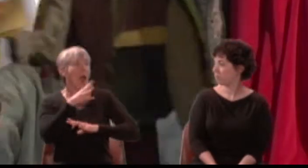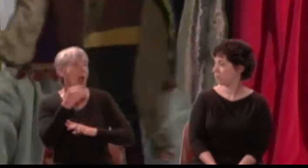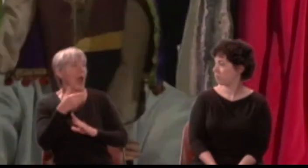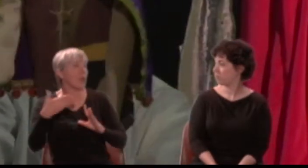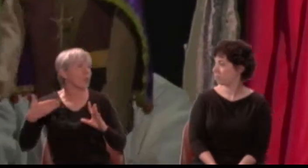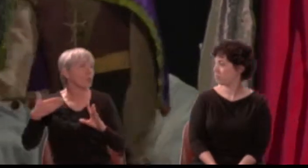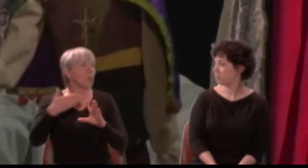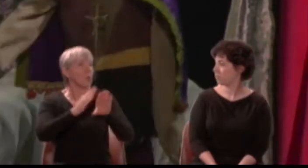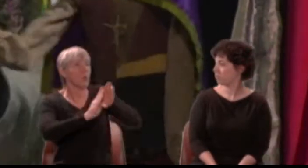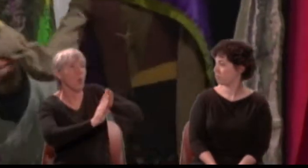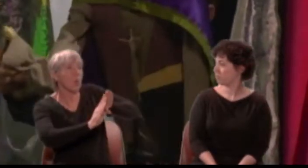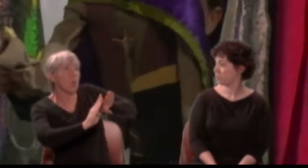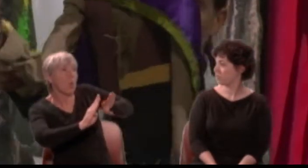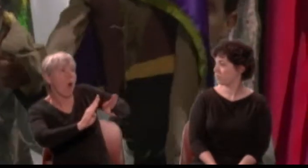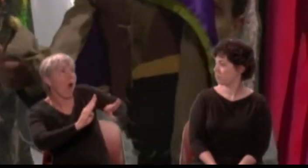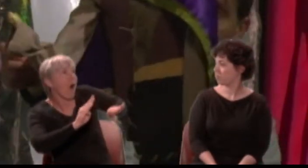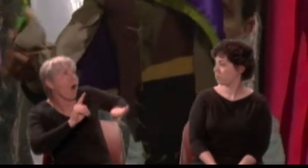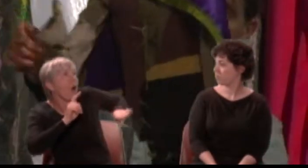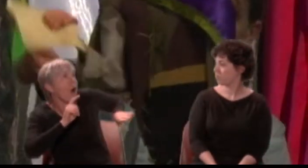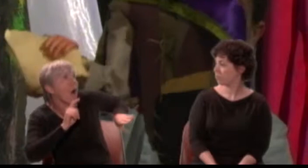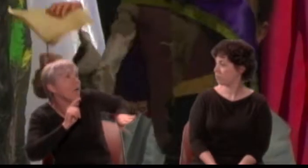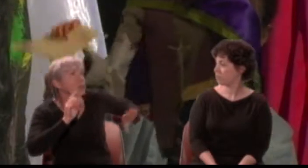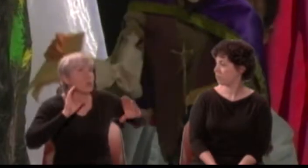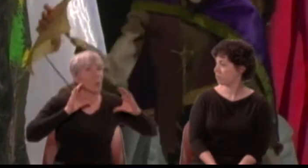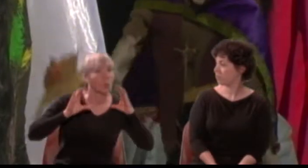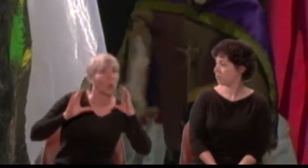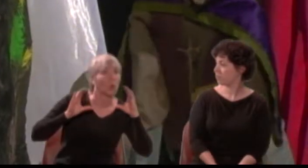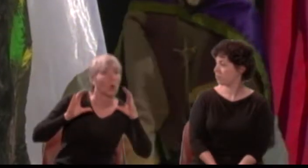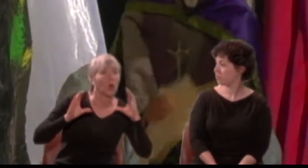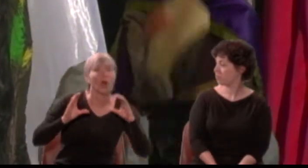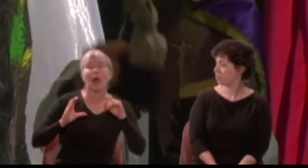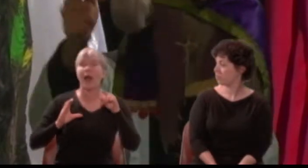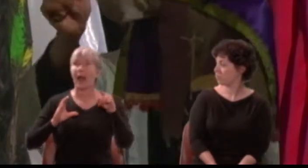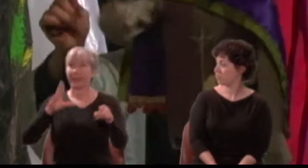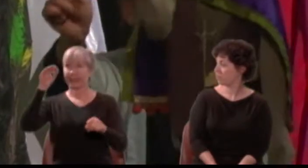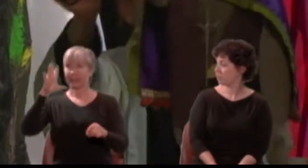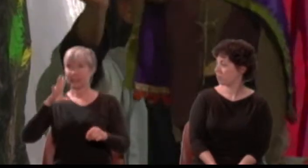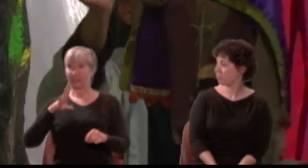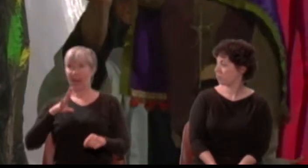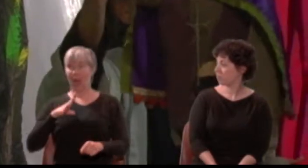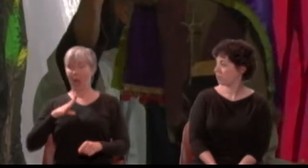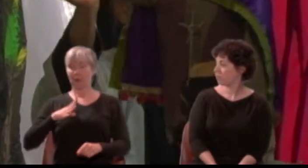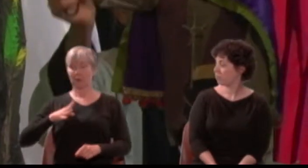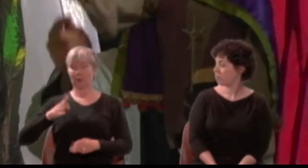This man, with lanthom, dog, and bush of thorn, presenteth Moonshine.